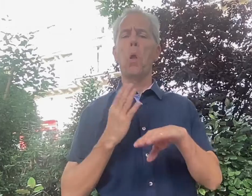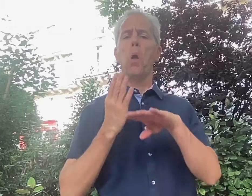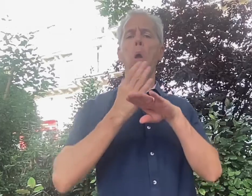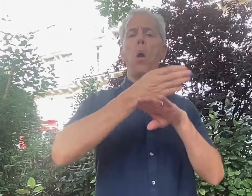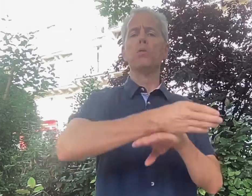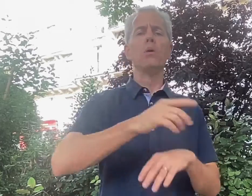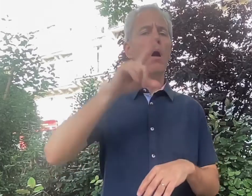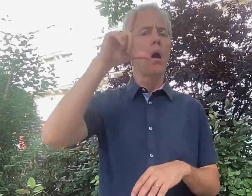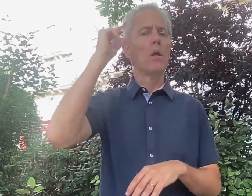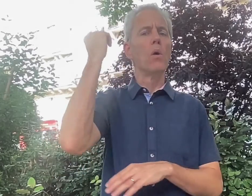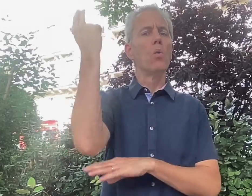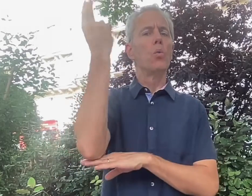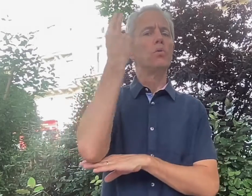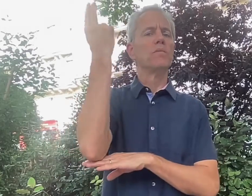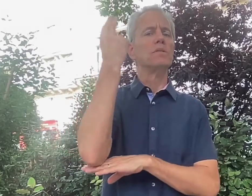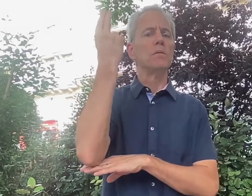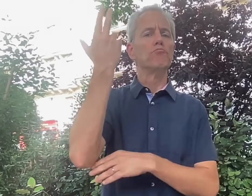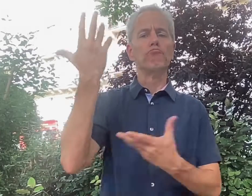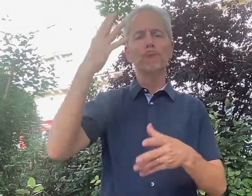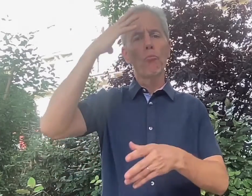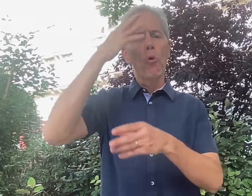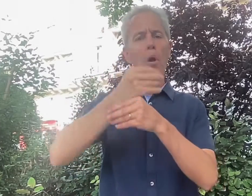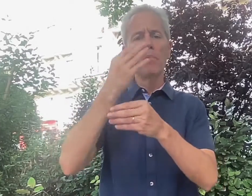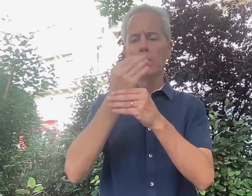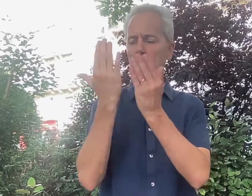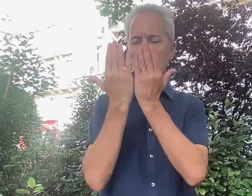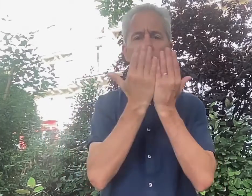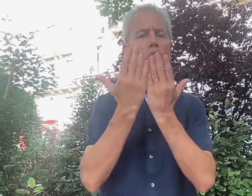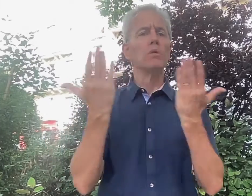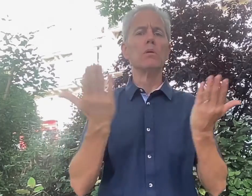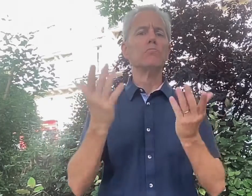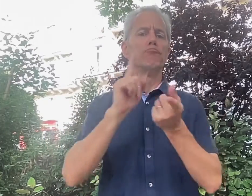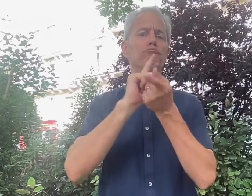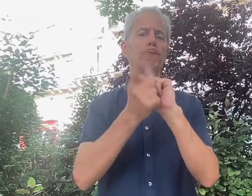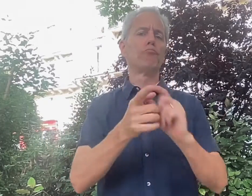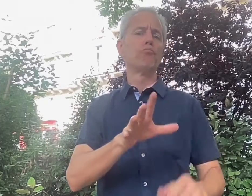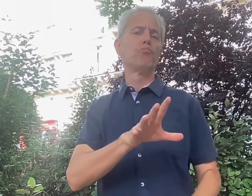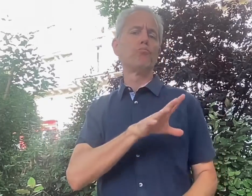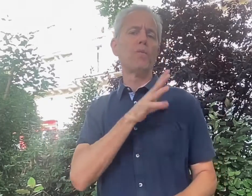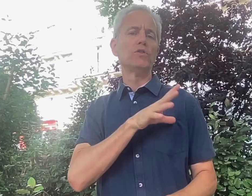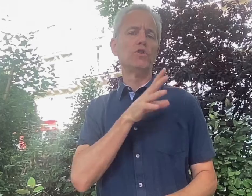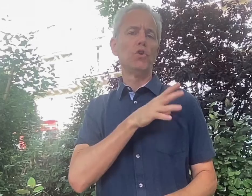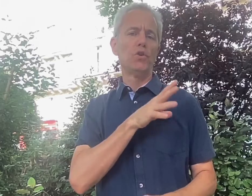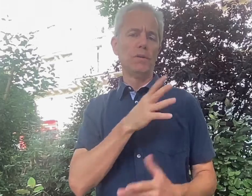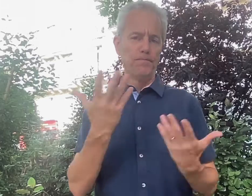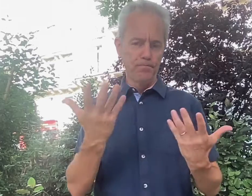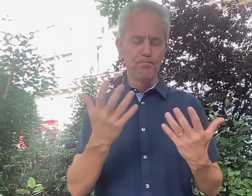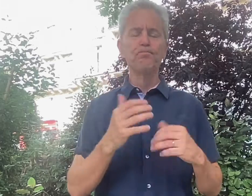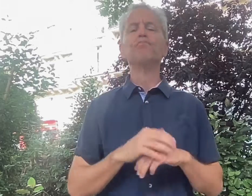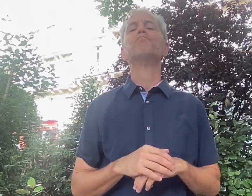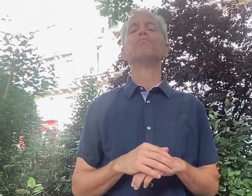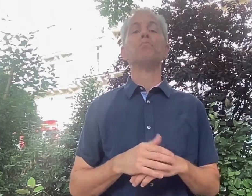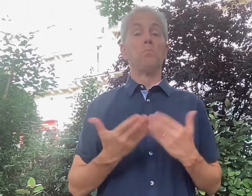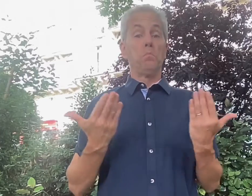I later attended Gallaudet University to become a teacher.